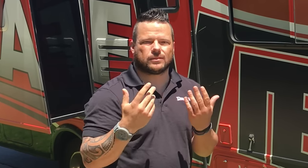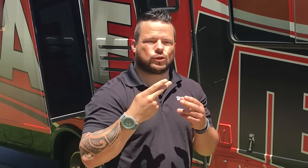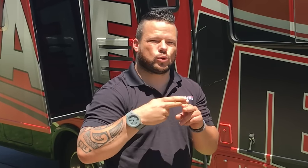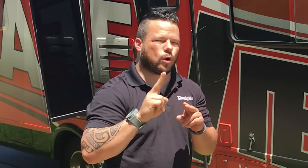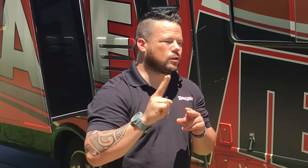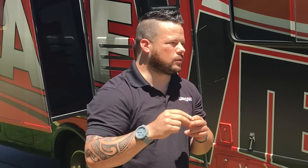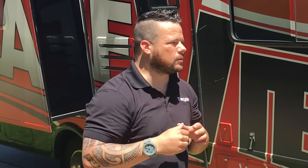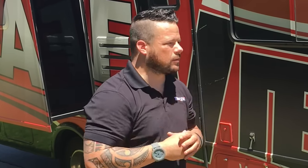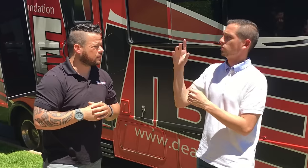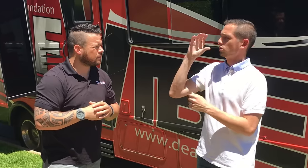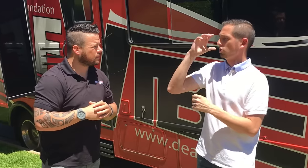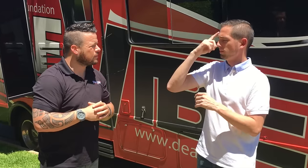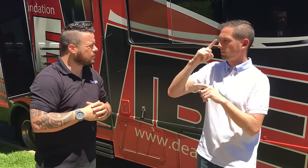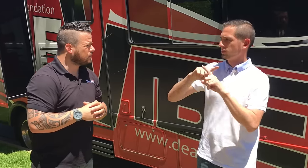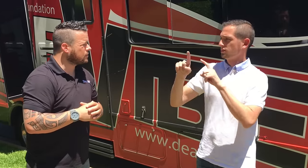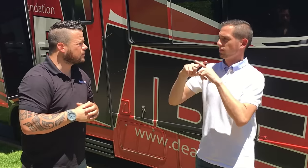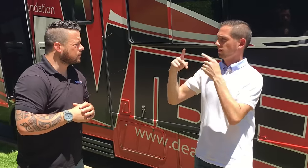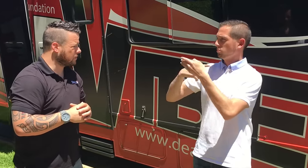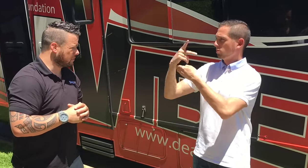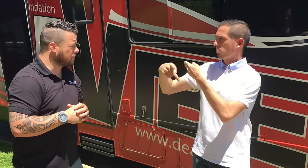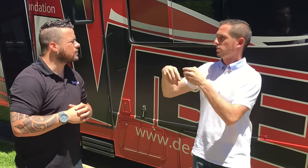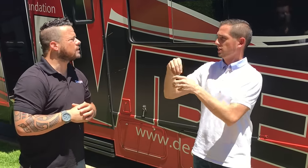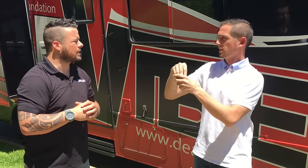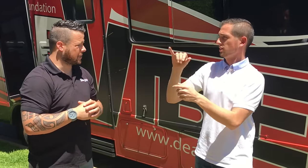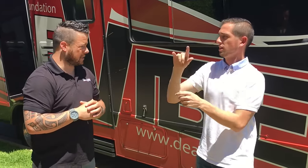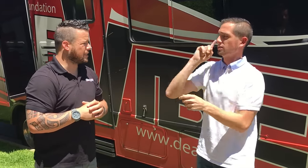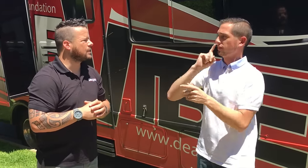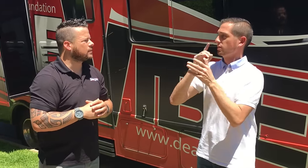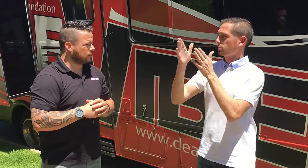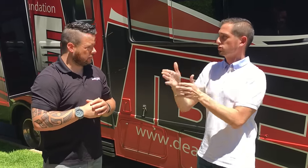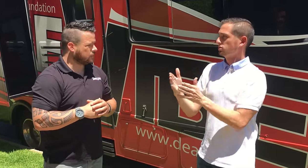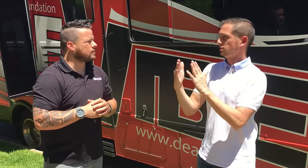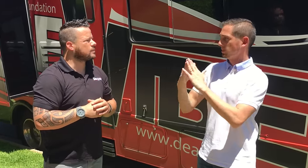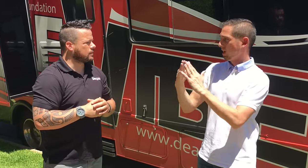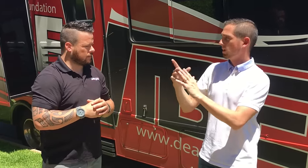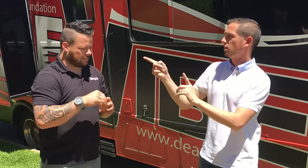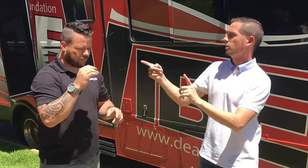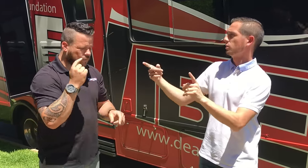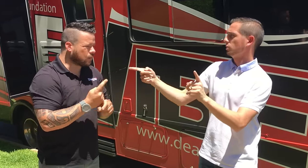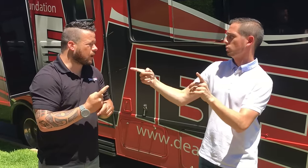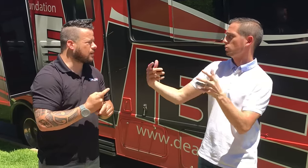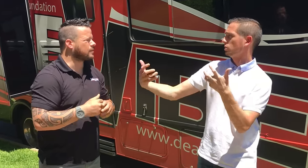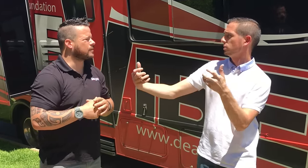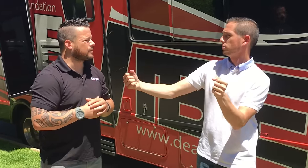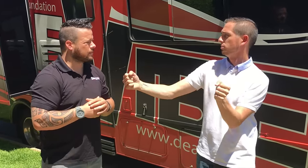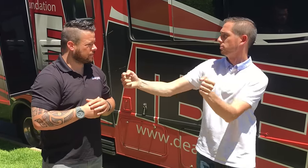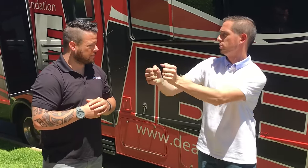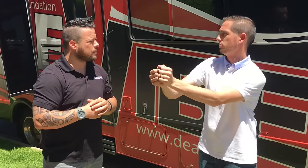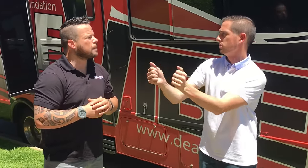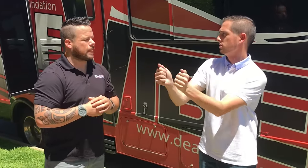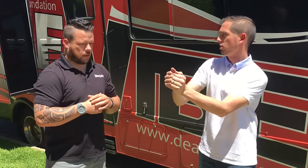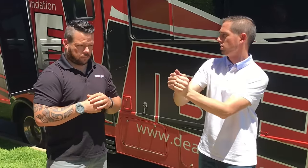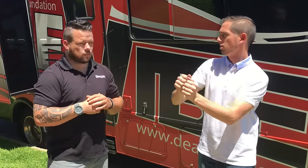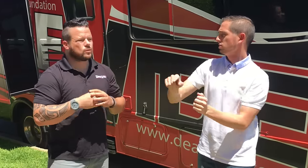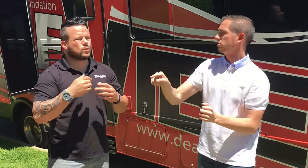Short. Alex: So you look for different programs in the Deaf person's city and you put them together?